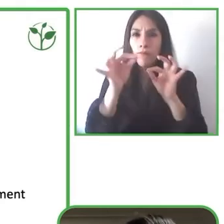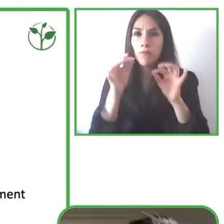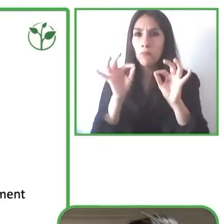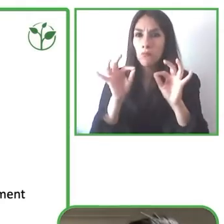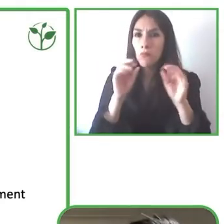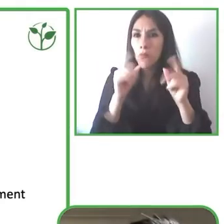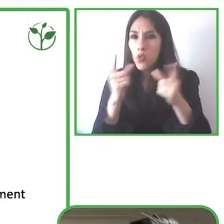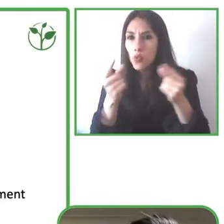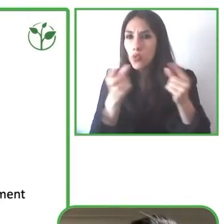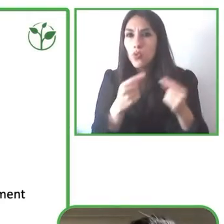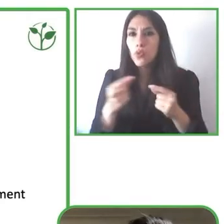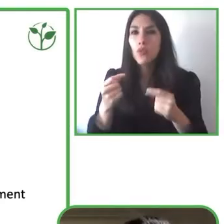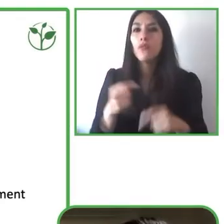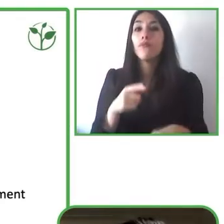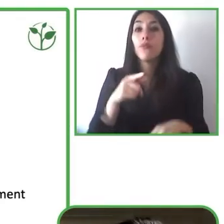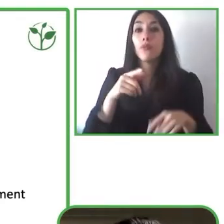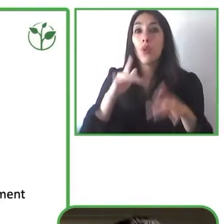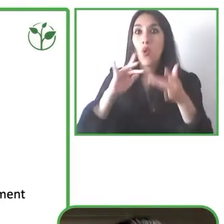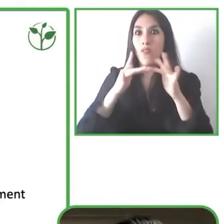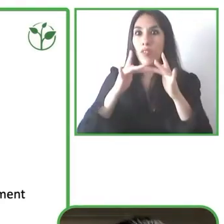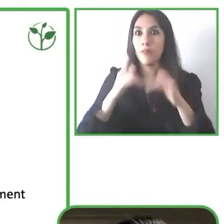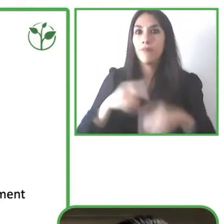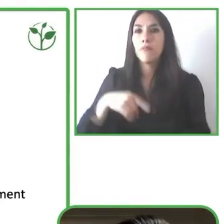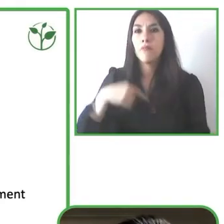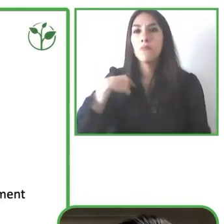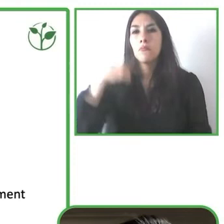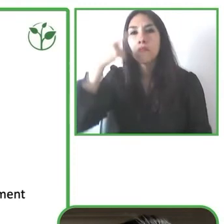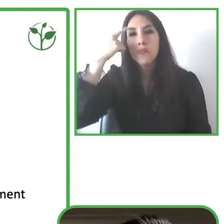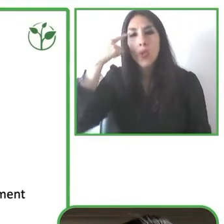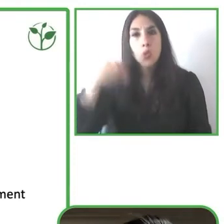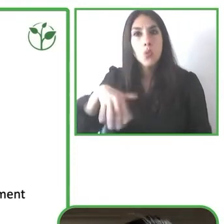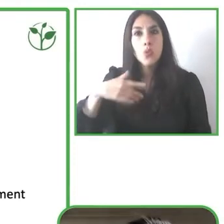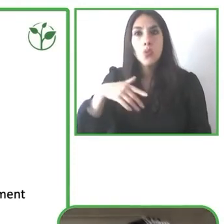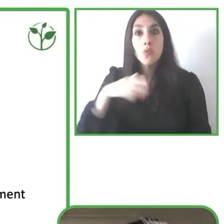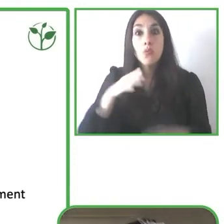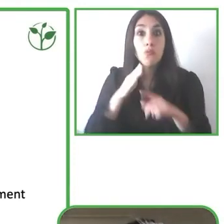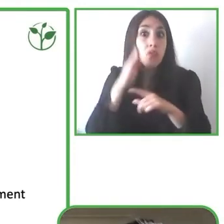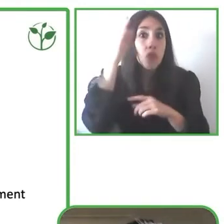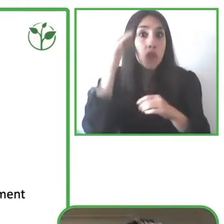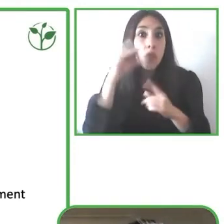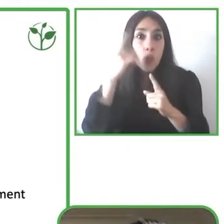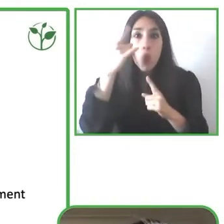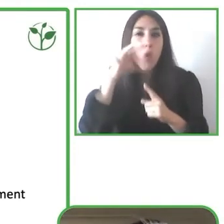wheelchair it's also about the whole environment of the user, so we connected the solution to